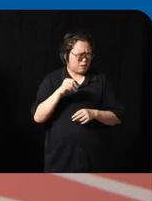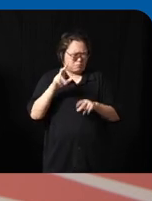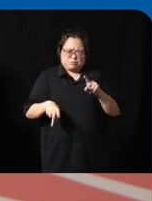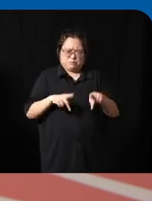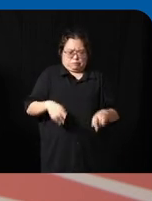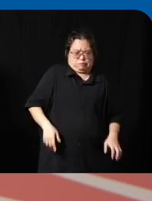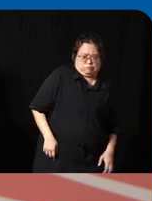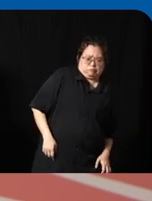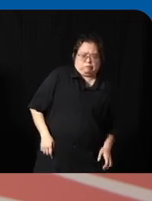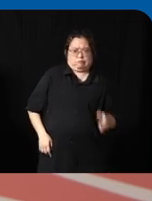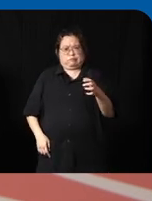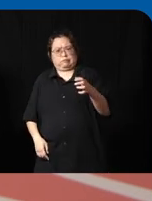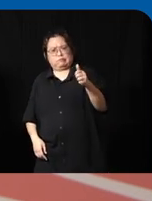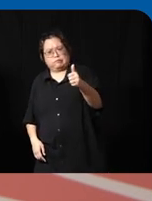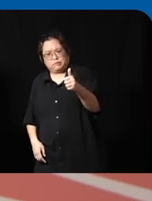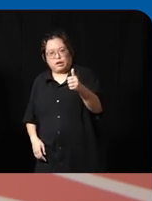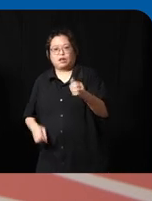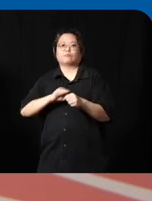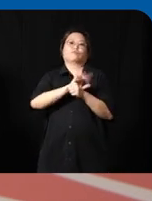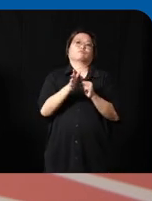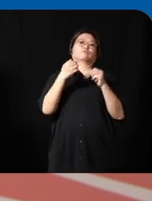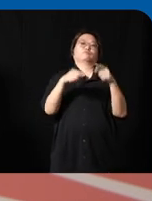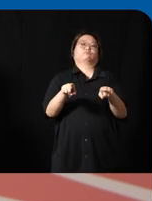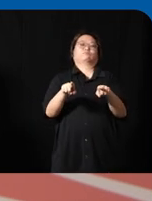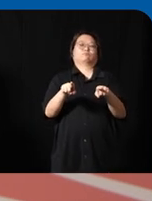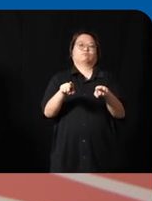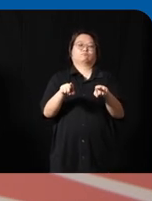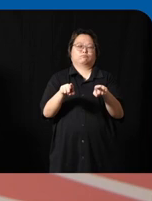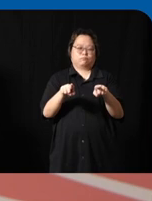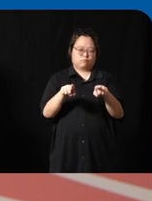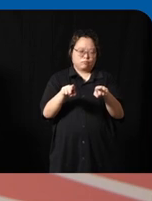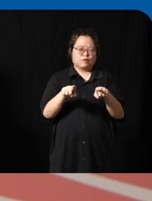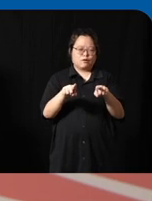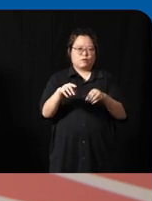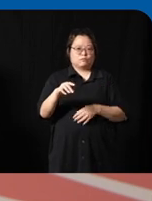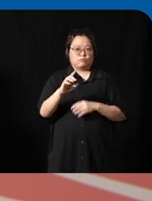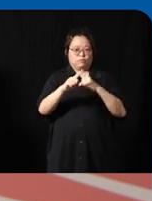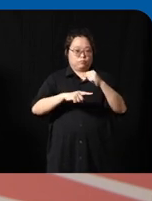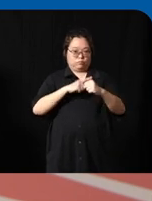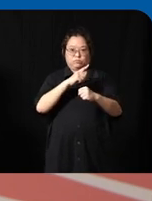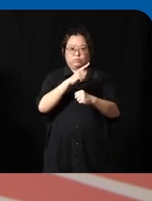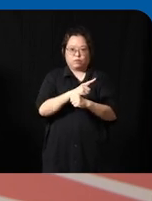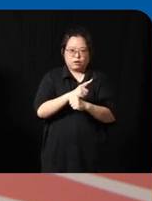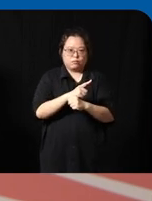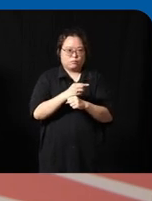phones Etc and then the pandemic happened and you know within a year I would say the adoption